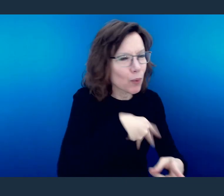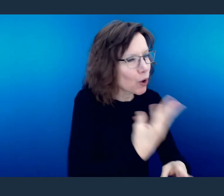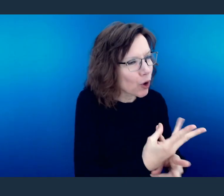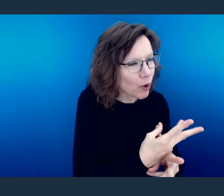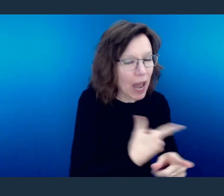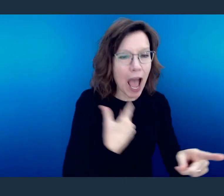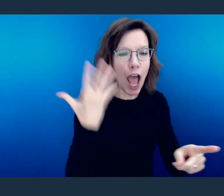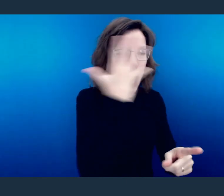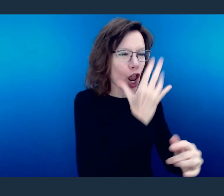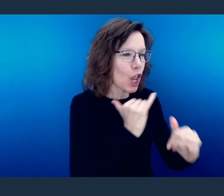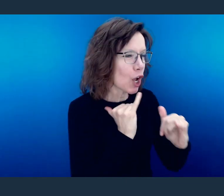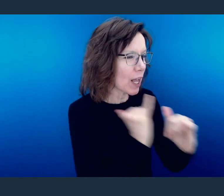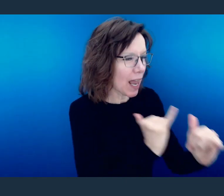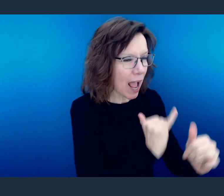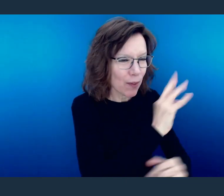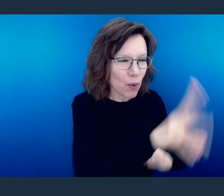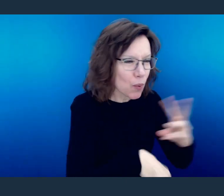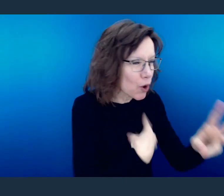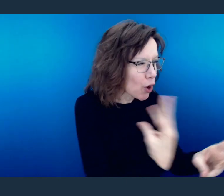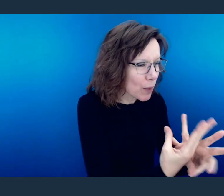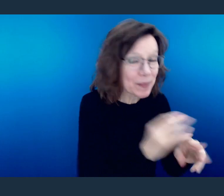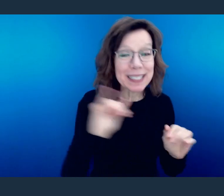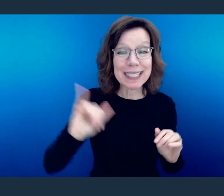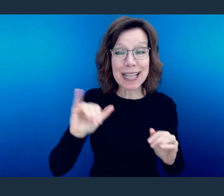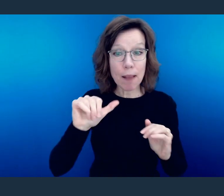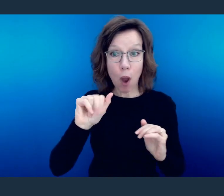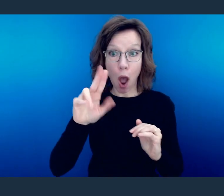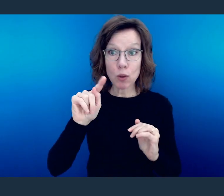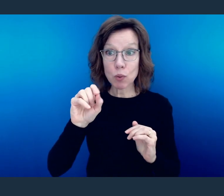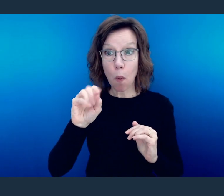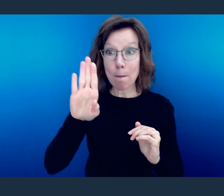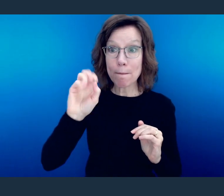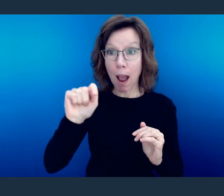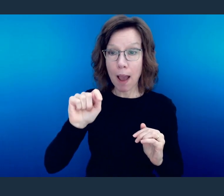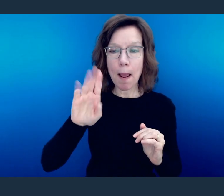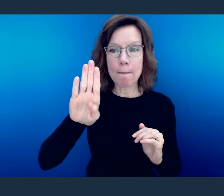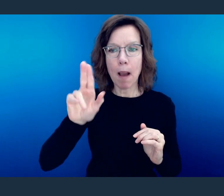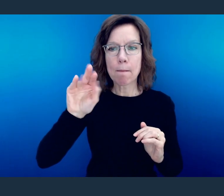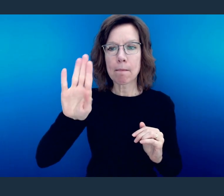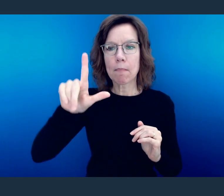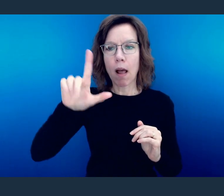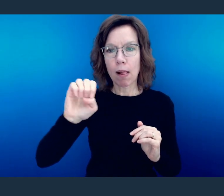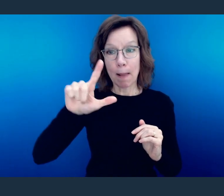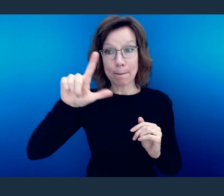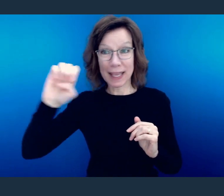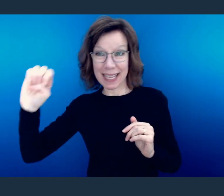We look just like that Mustang even though the reality is that Bumblebee, the character